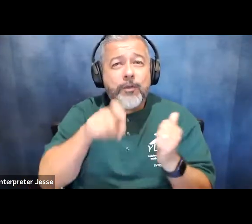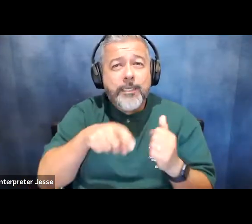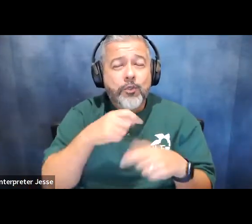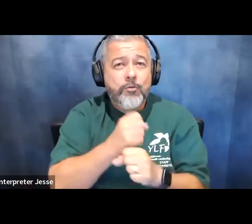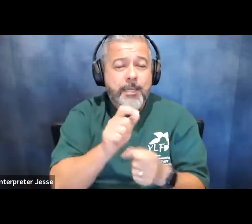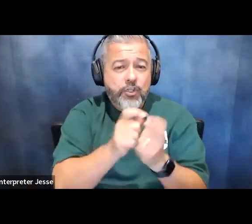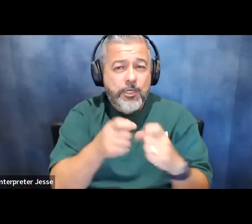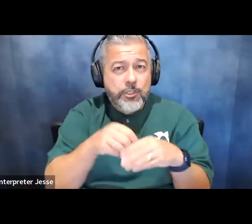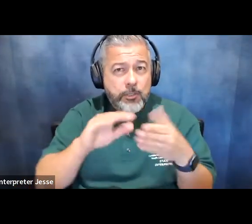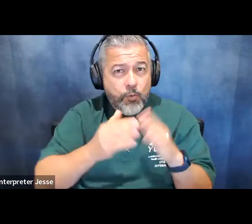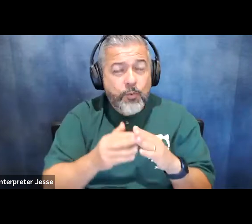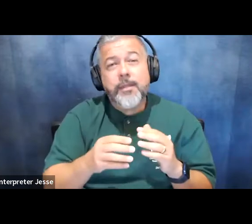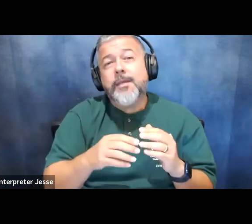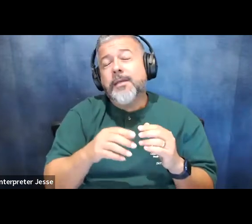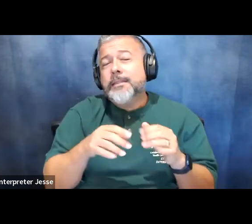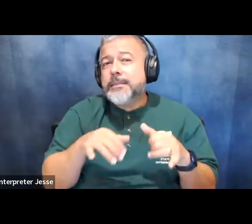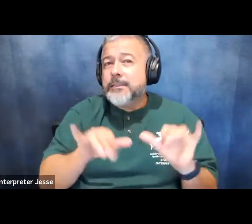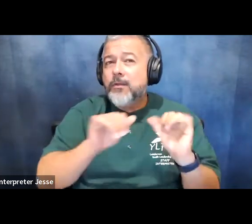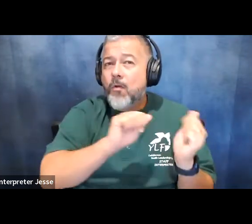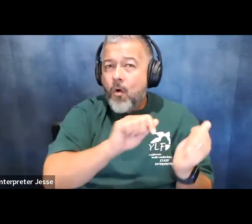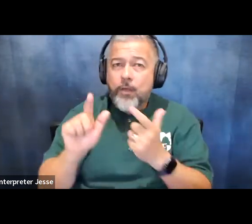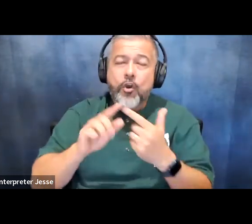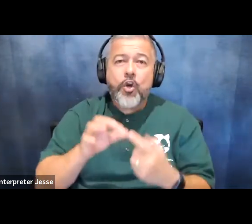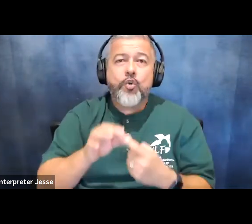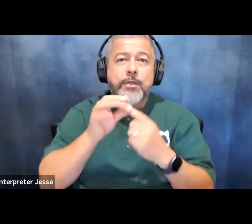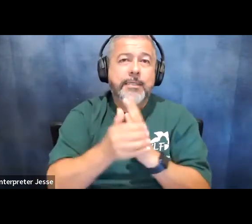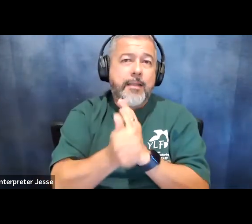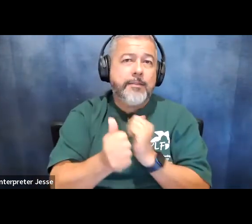just know that you all are uniquely talented and gifted and like rebecca said we need you